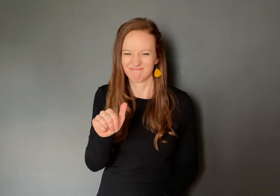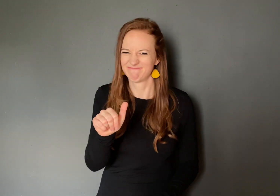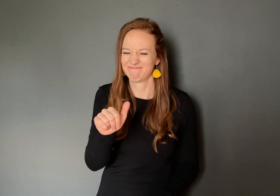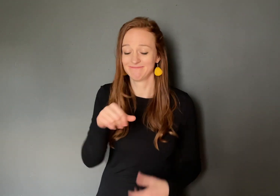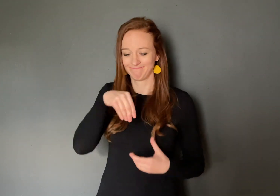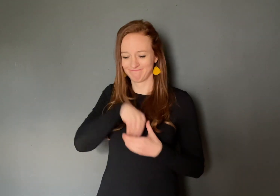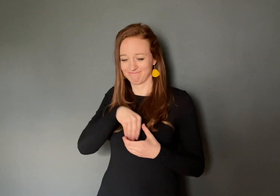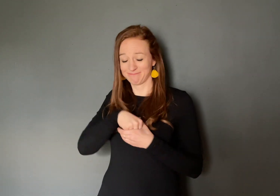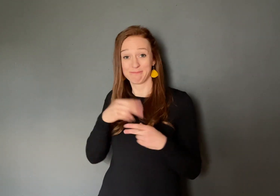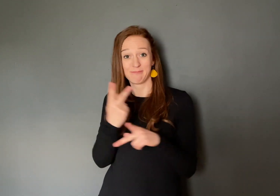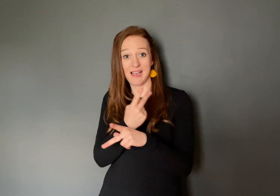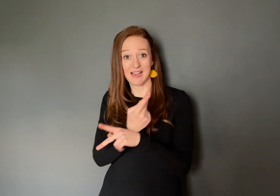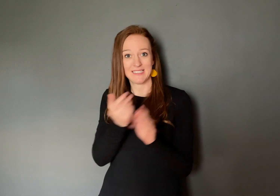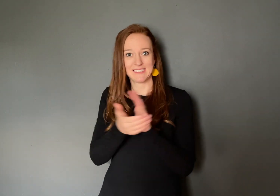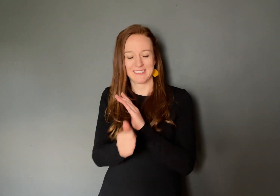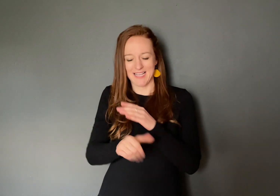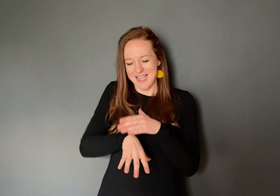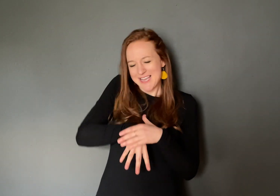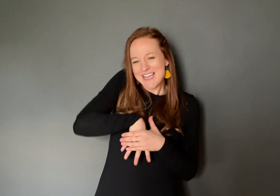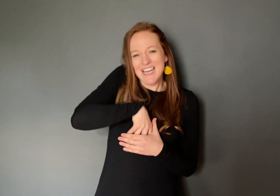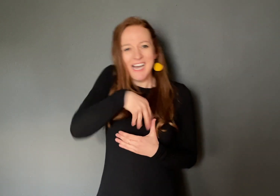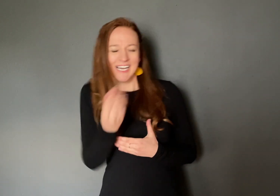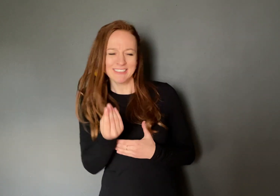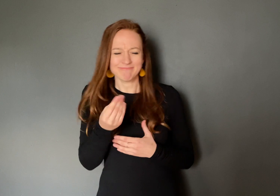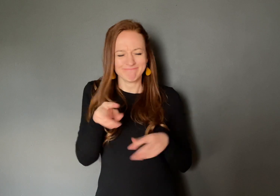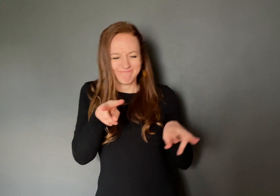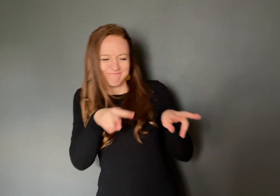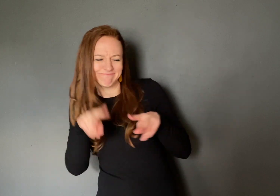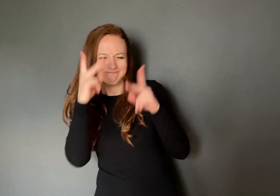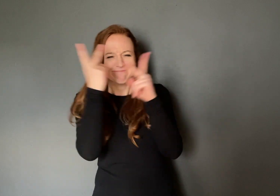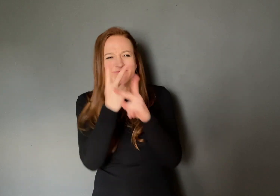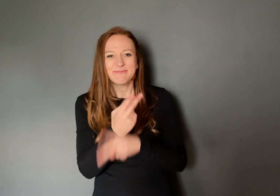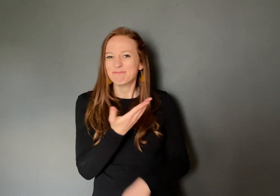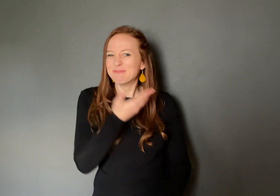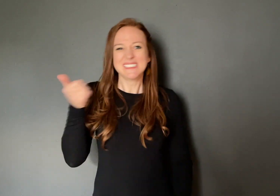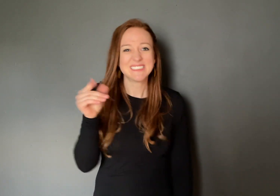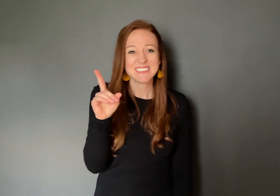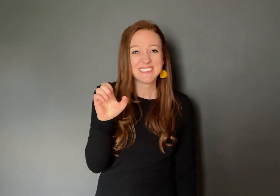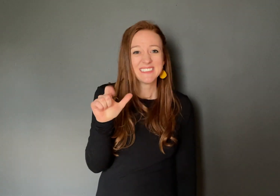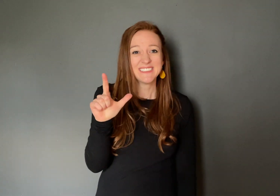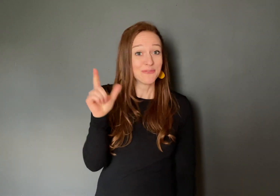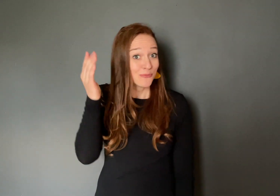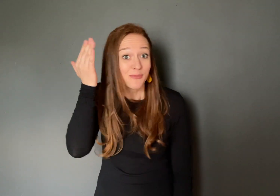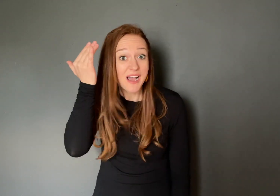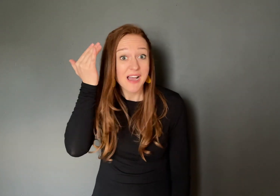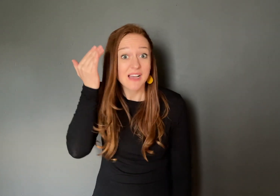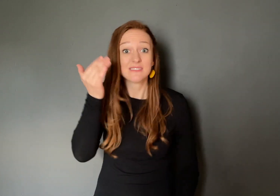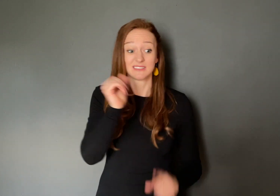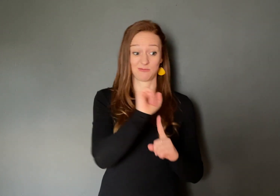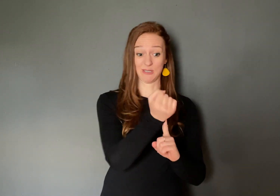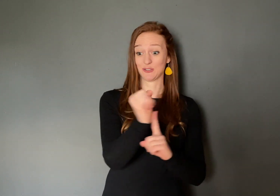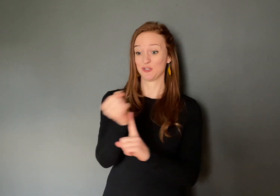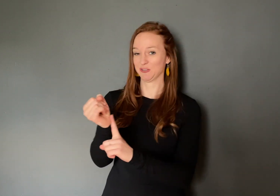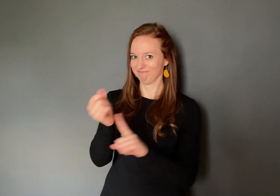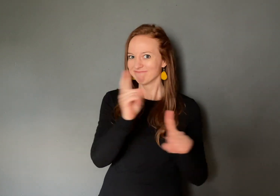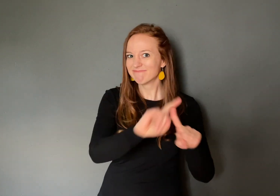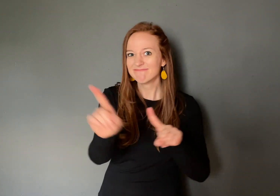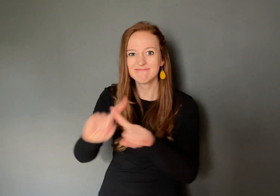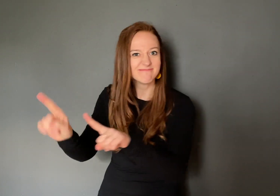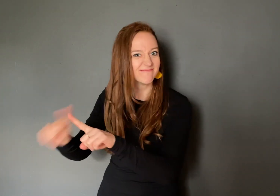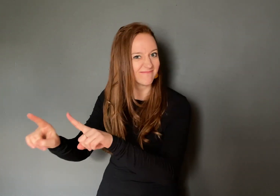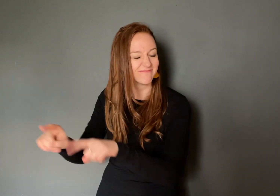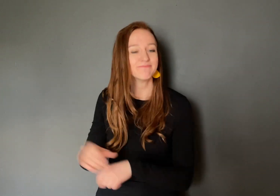you can bring out your inner math self to calculate the best deal because every situation is different.